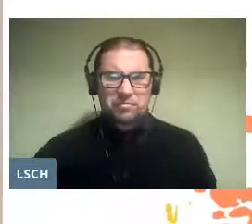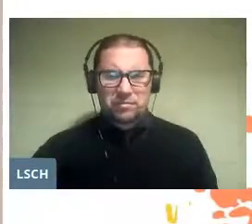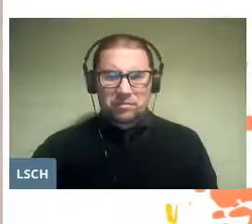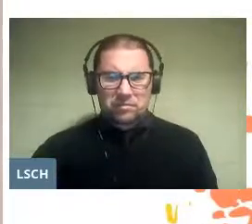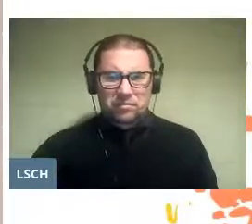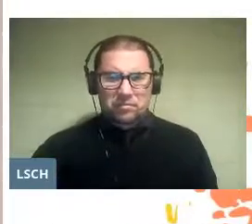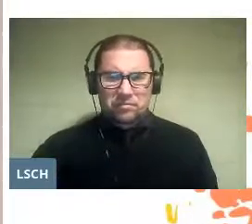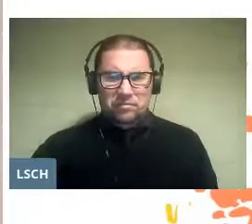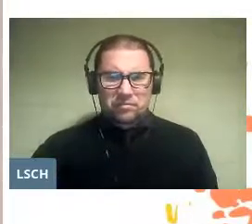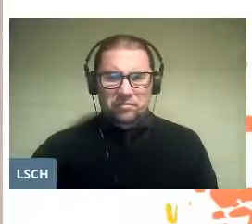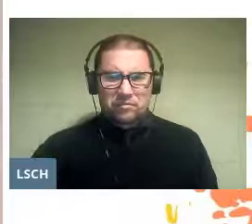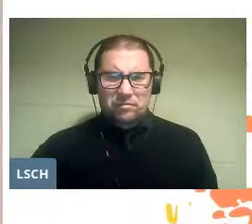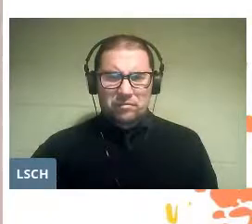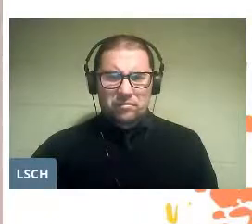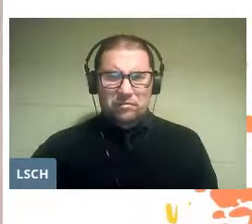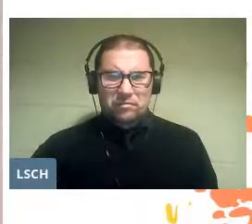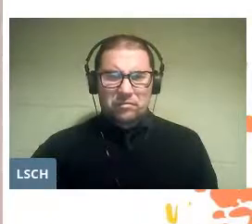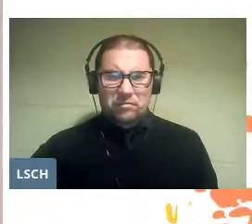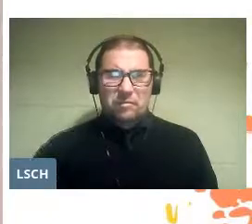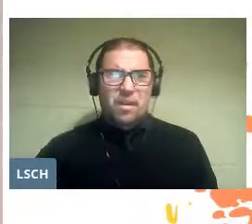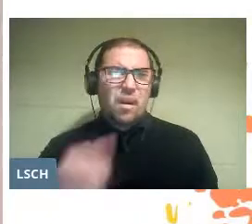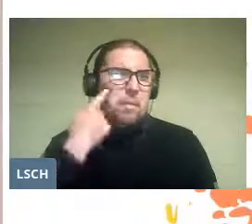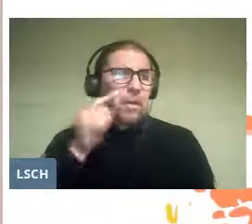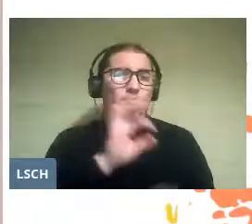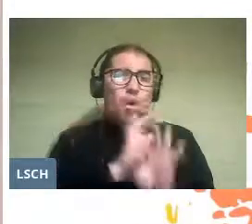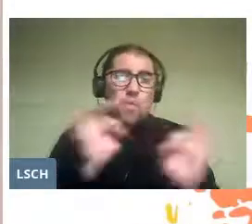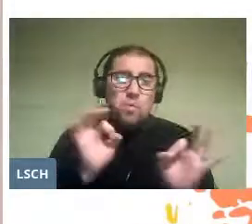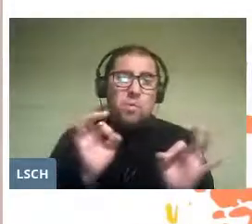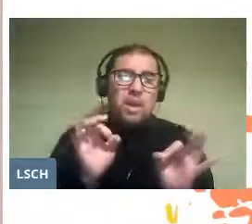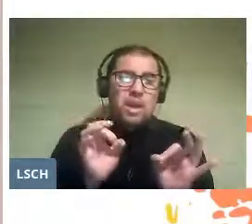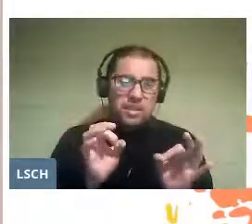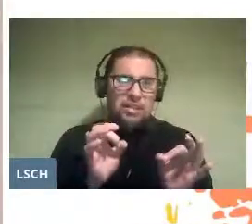but no one has managed to persuade educational institutions